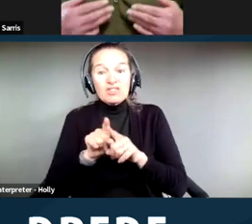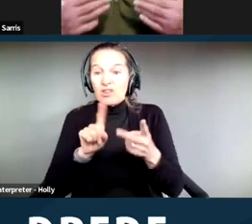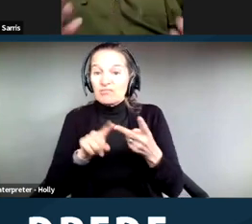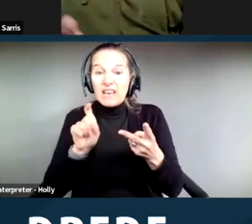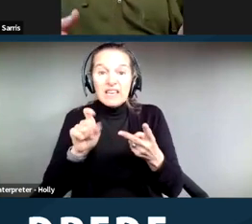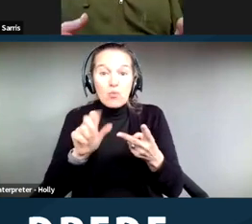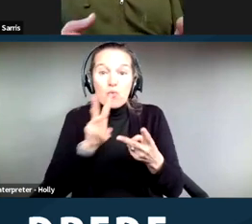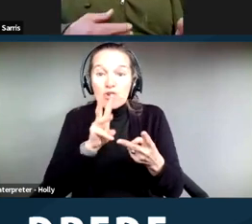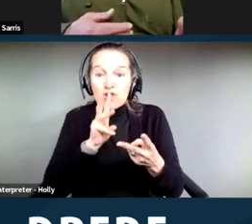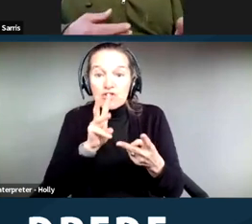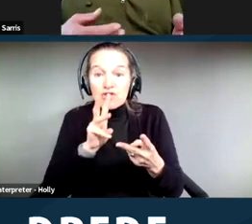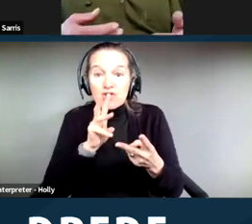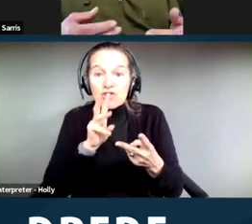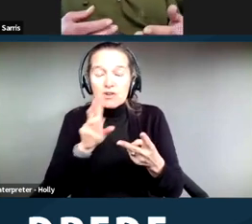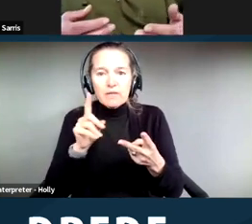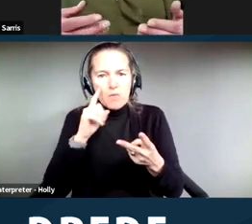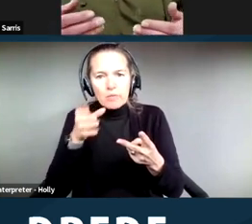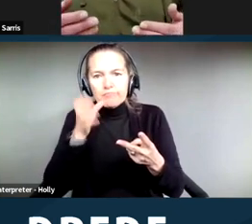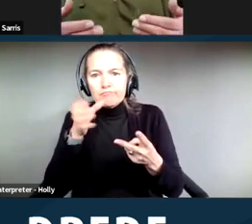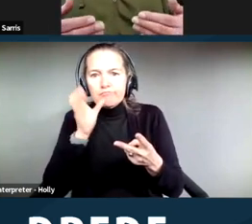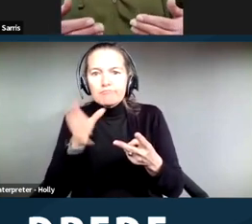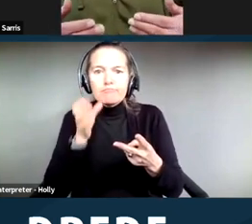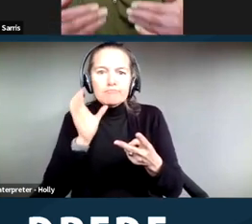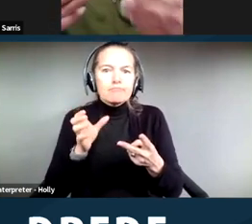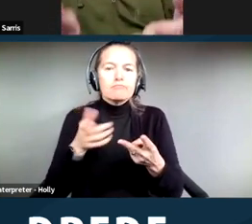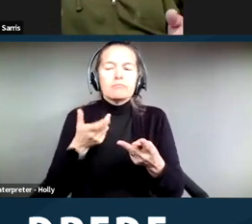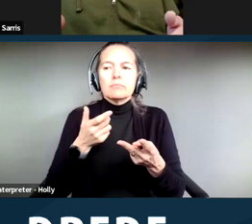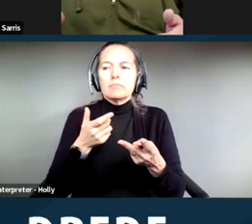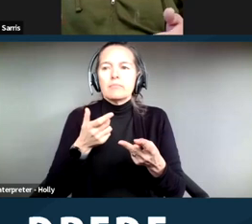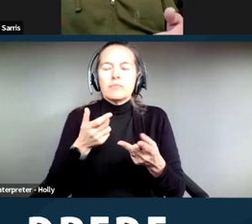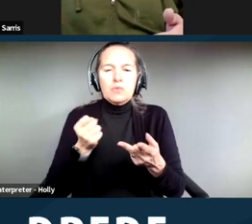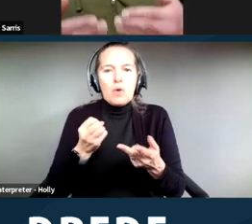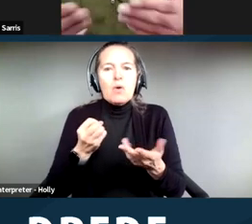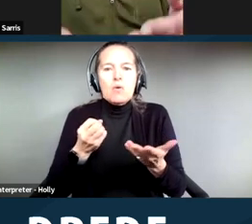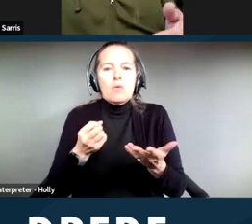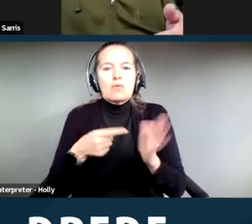to stay hydrated. There is an example of how we use that in our lawsuit to